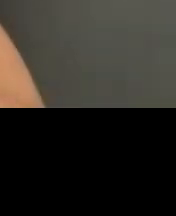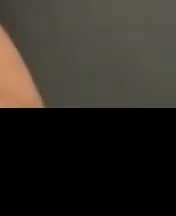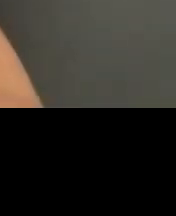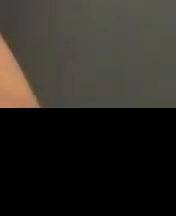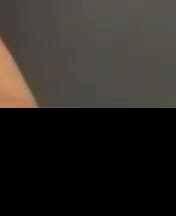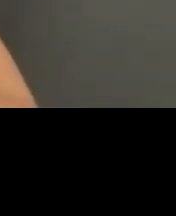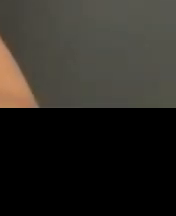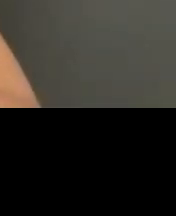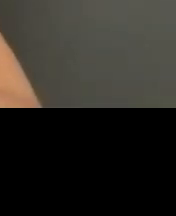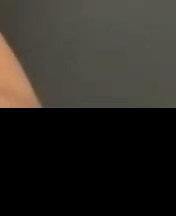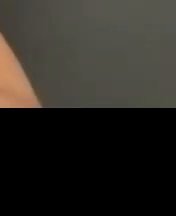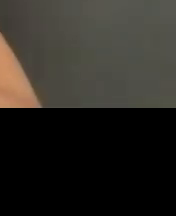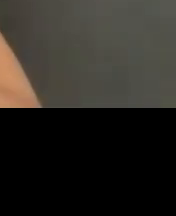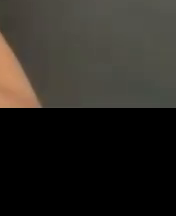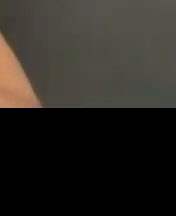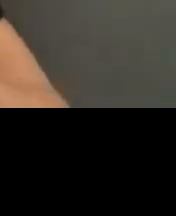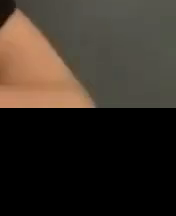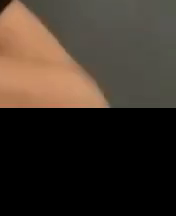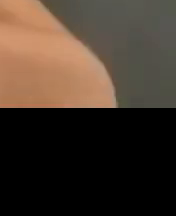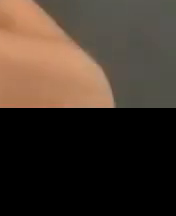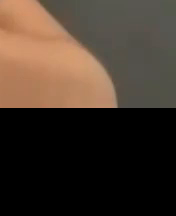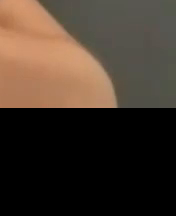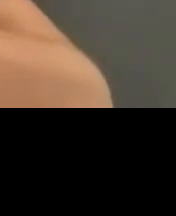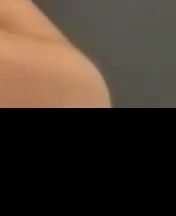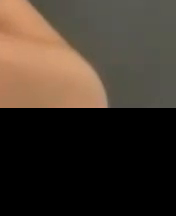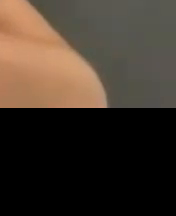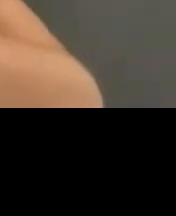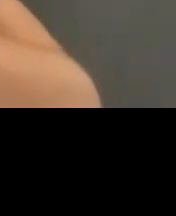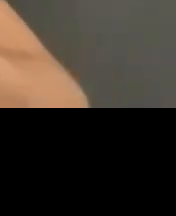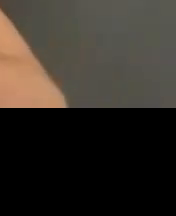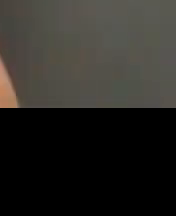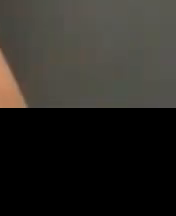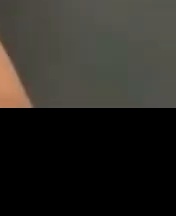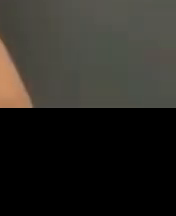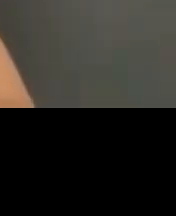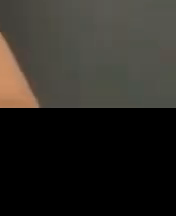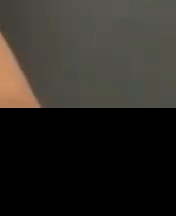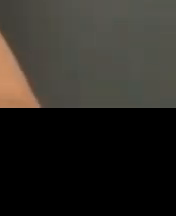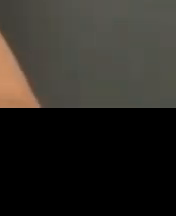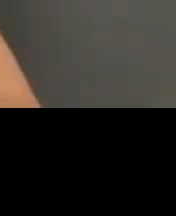um we certainly partner with them with as we would with any other group to provide any information